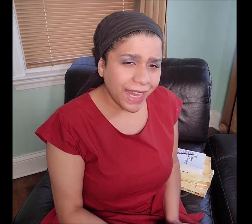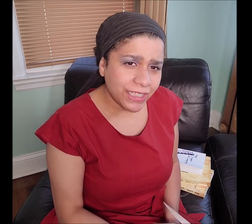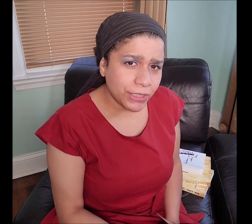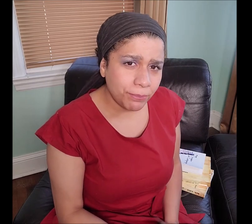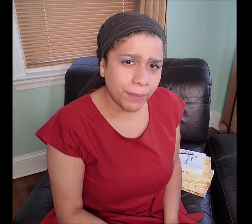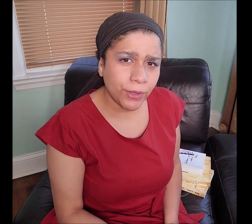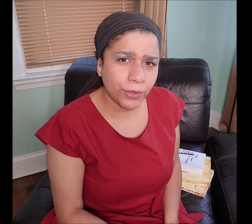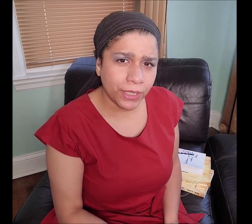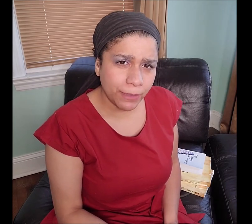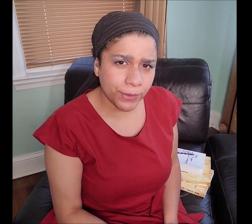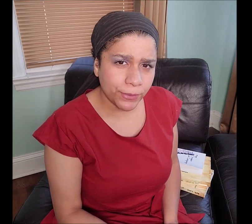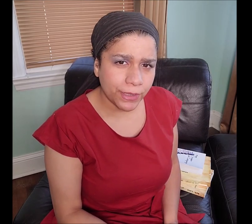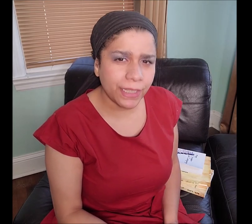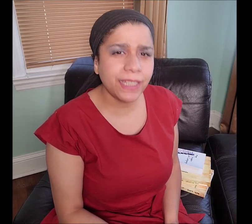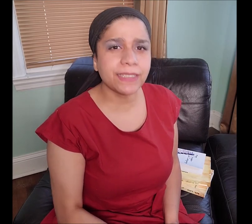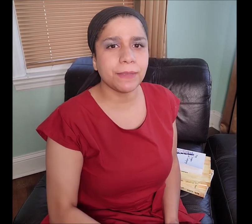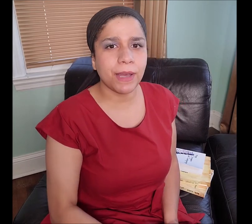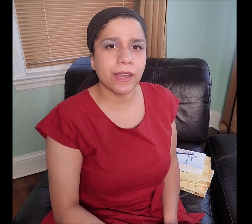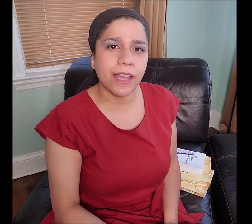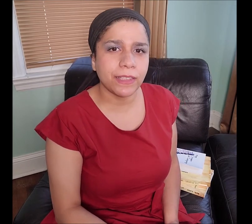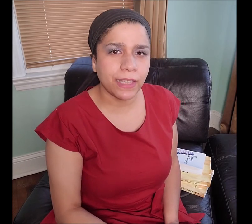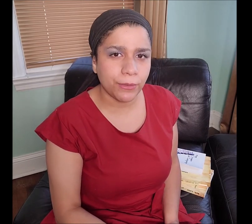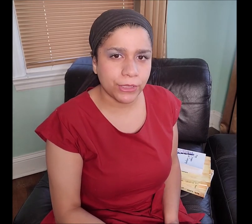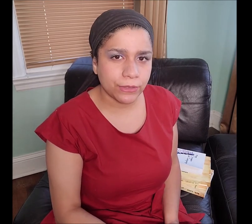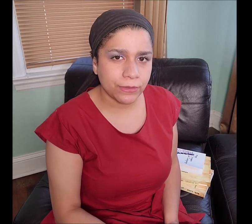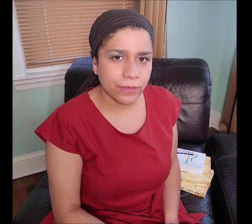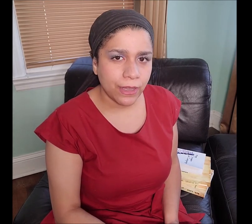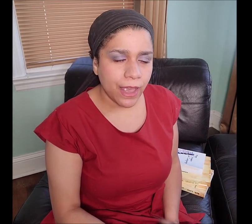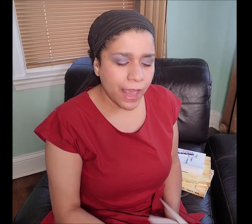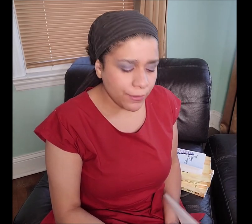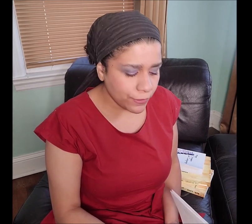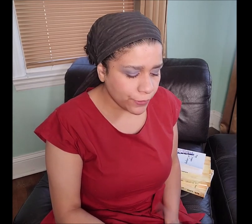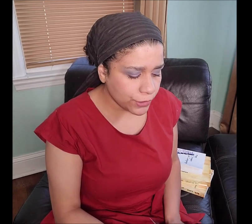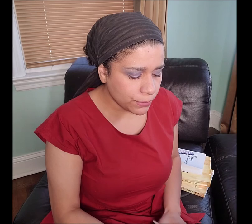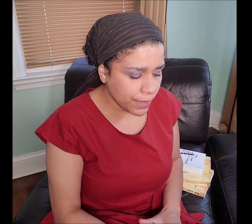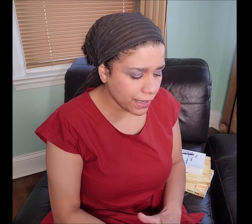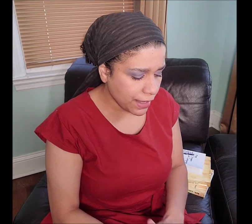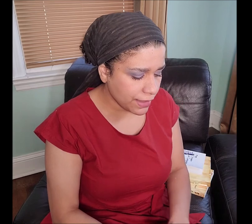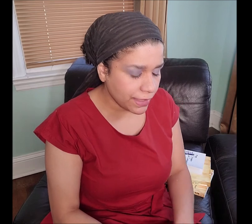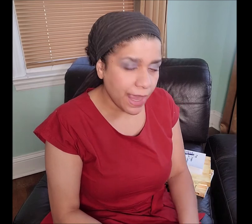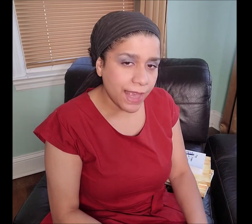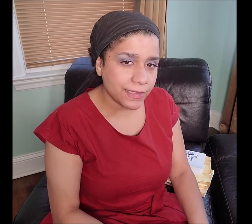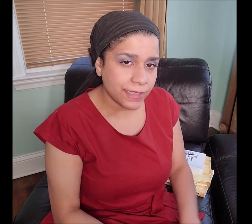Ancient Biblical Hebrew is the Manakahthey 𐤌𐤍𐤇𐤕𐤉 language. I refer to Manakahthey 𐤌𐤍𐤇𐤕𐤉 as